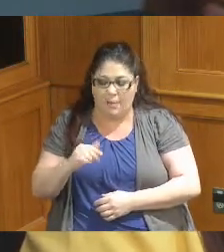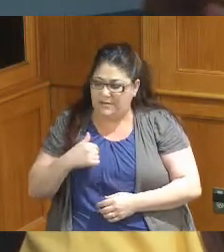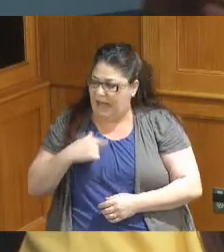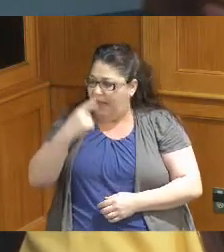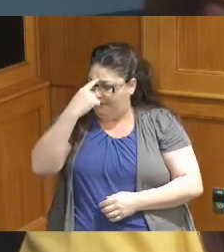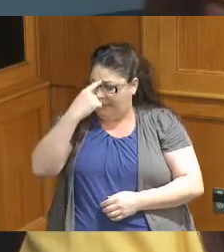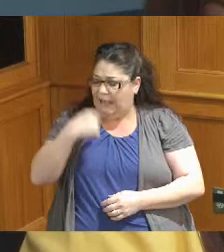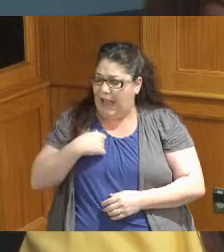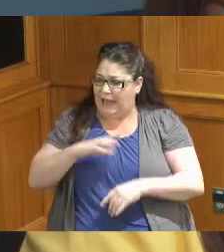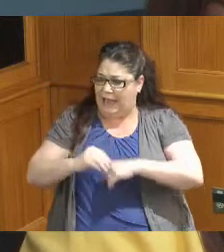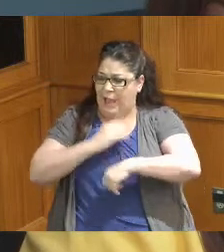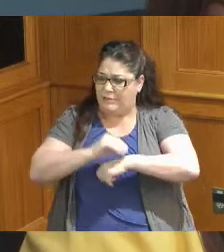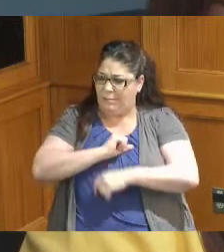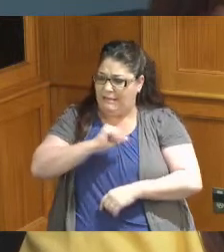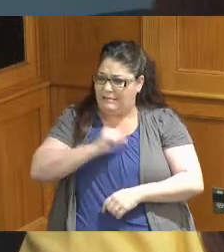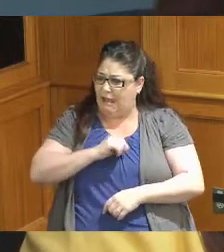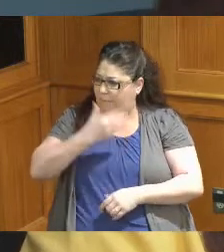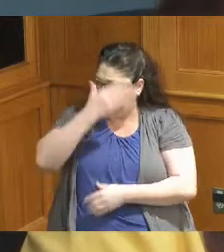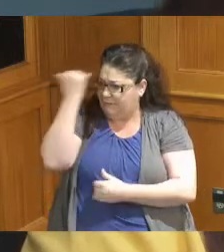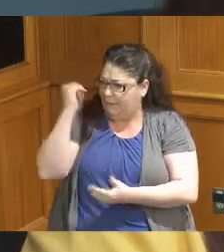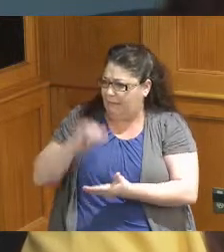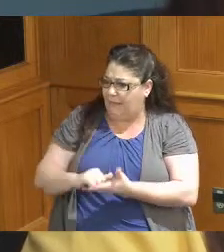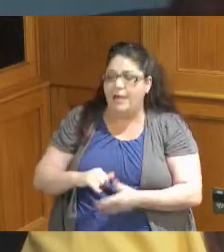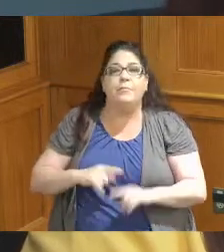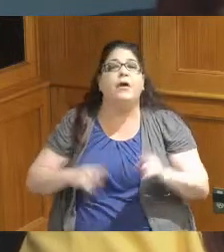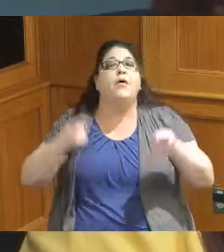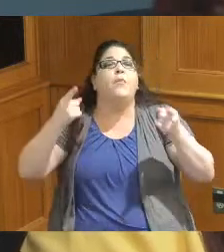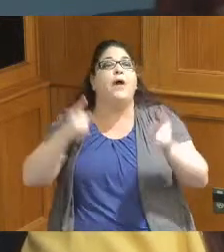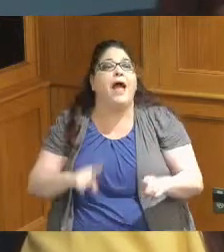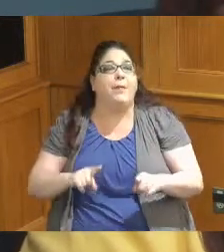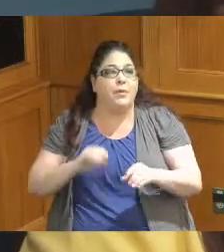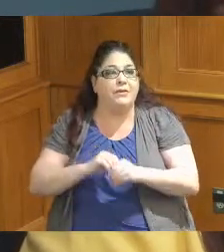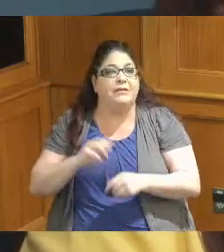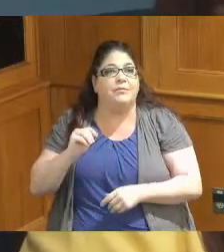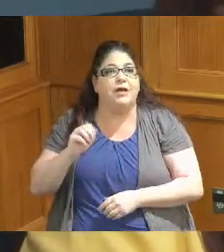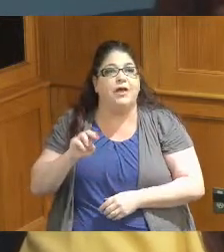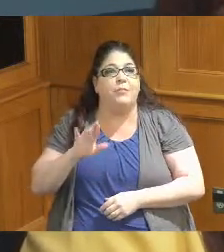health counseling or something but anyway what happened it was in Montgomery I was not able to